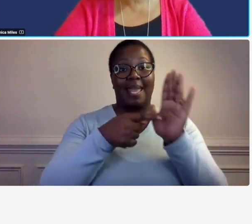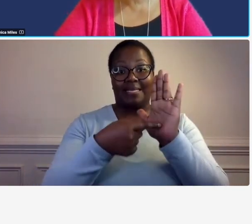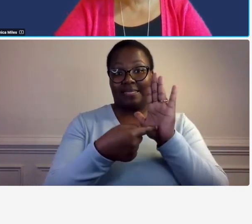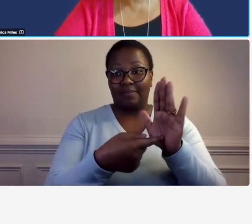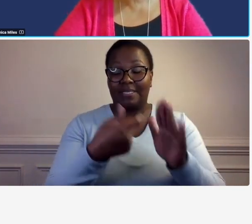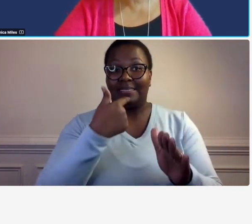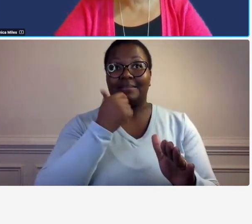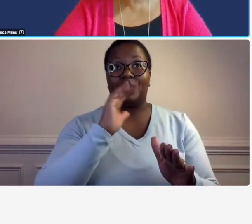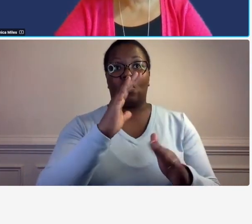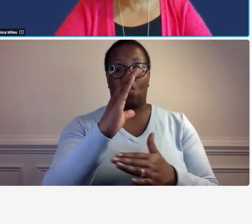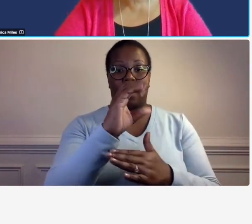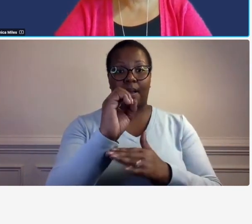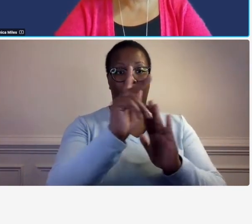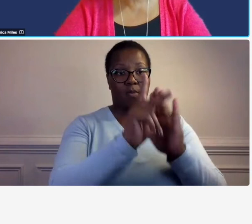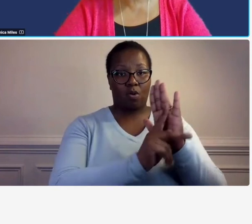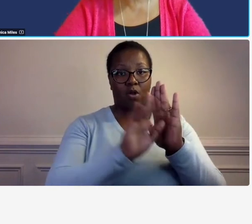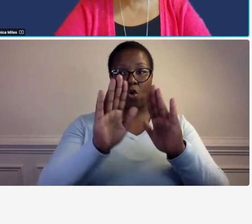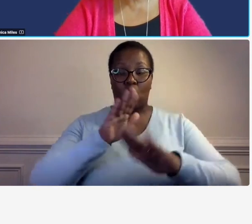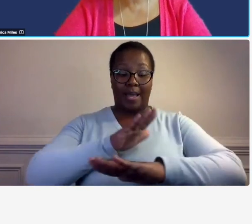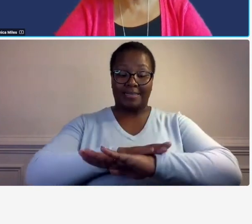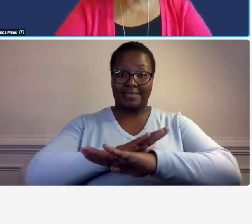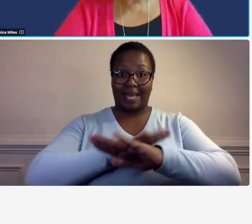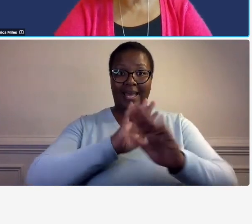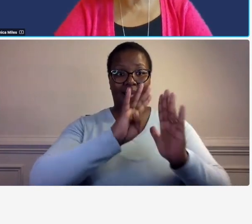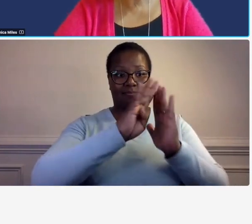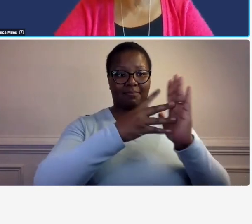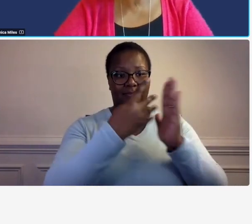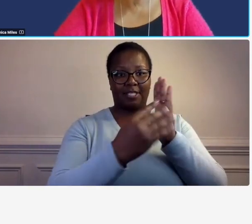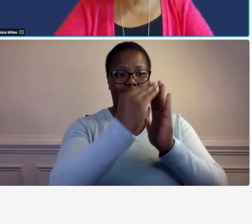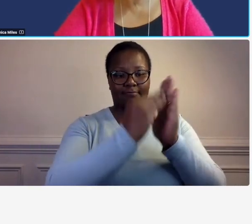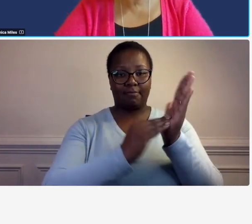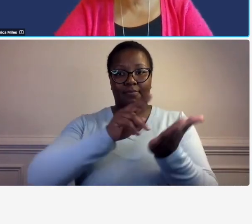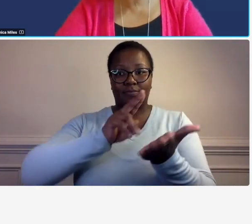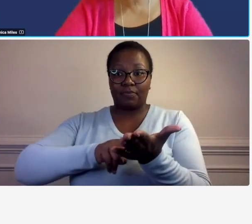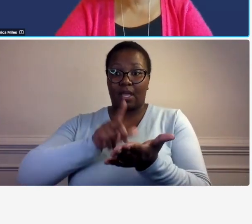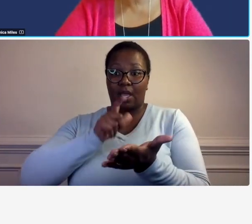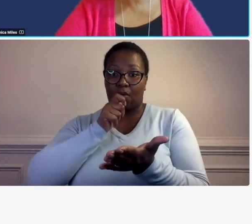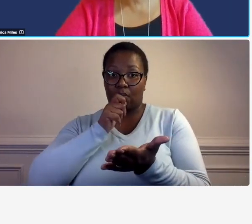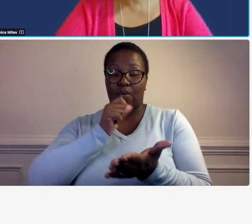all time timesheets be signed by employee and supervisor you have a contract where you build